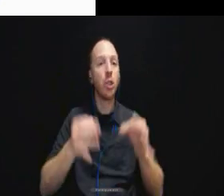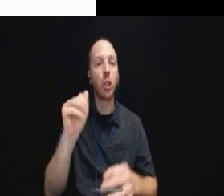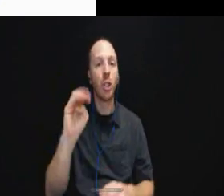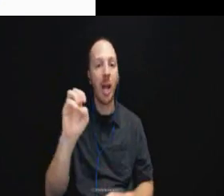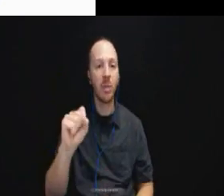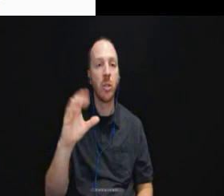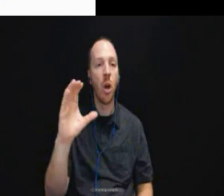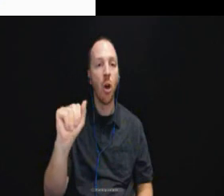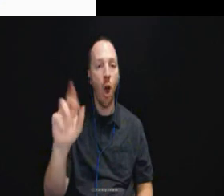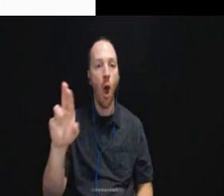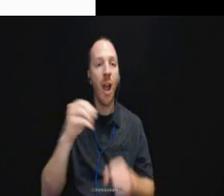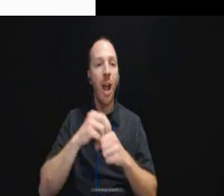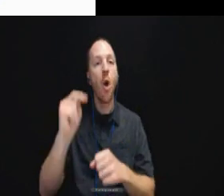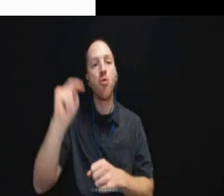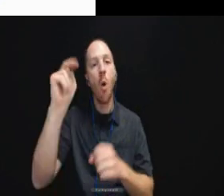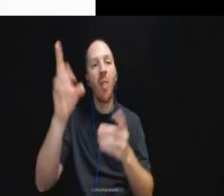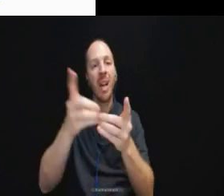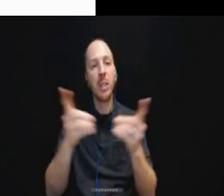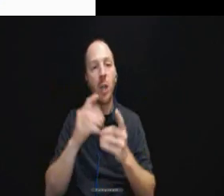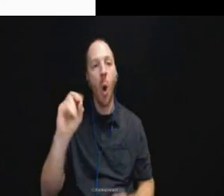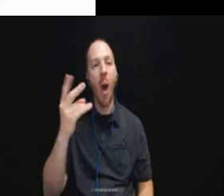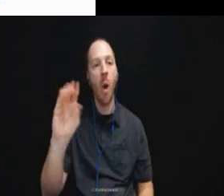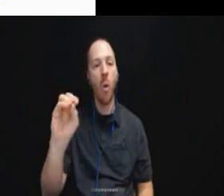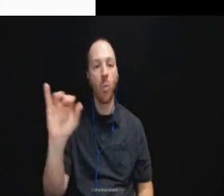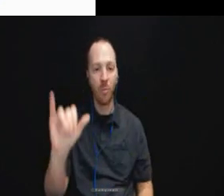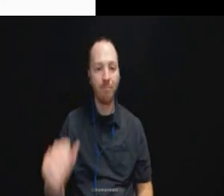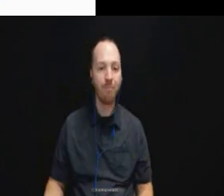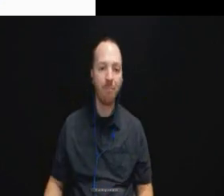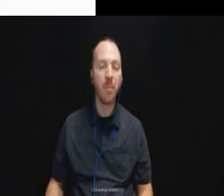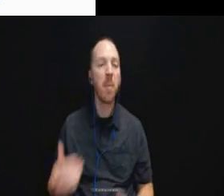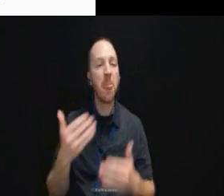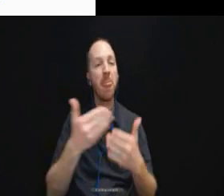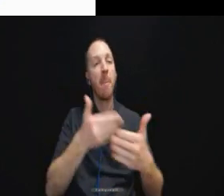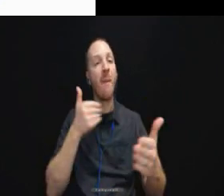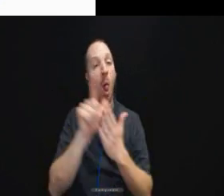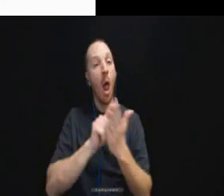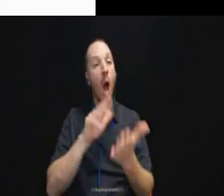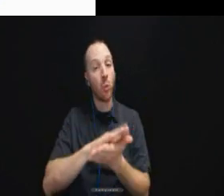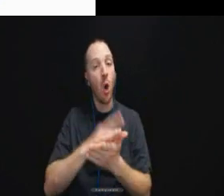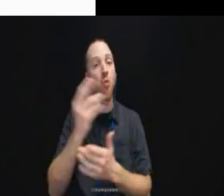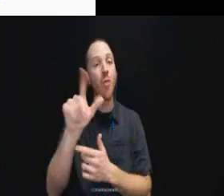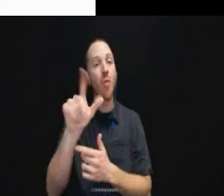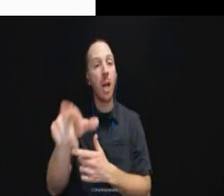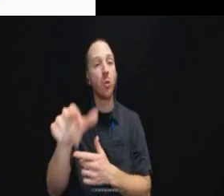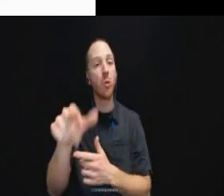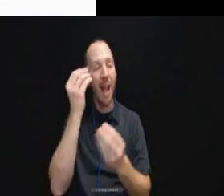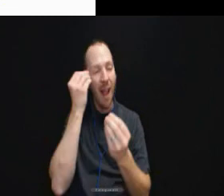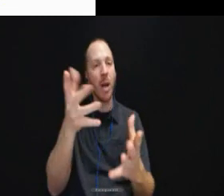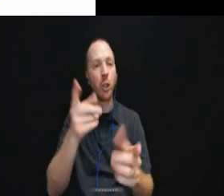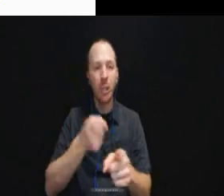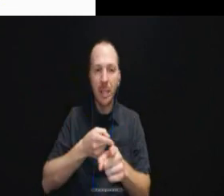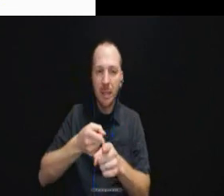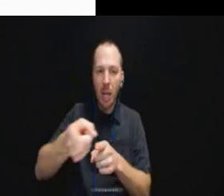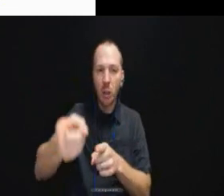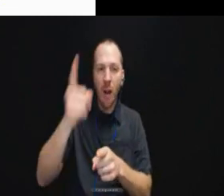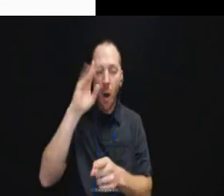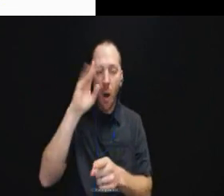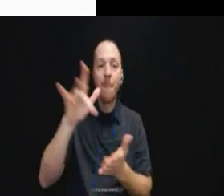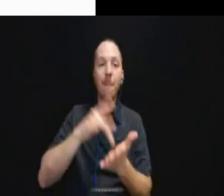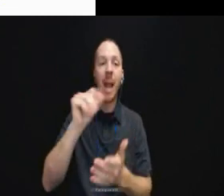Before law school Rachel was a specialist with the ADA center. And we are pleased to have her back with us.